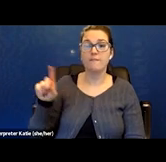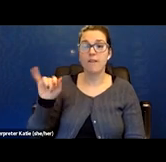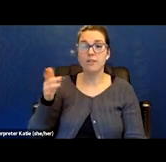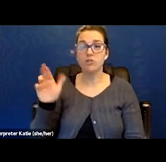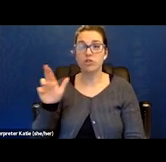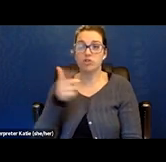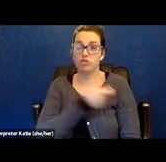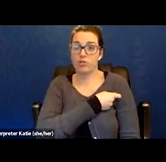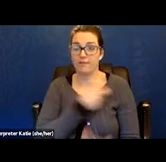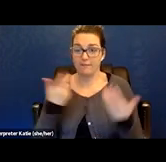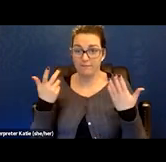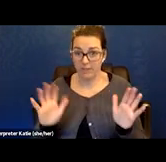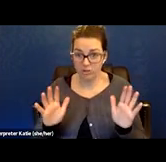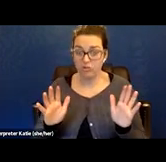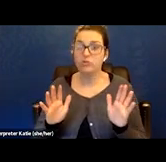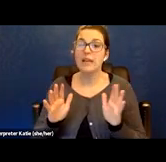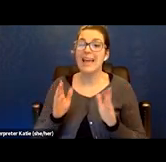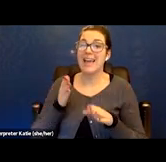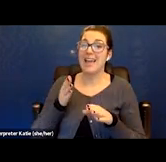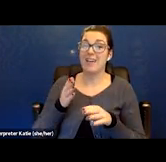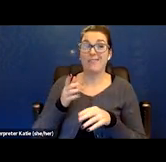and then I had symptoms just days after.